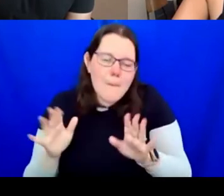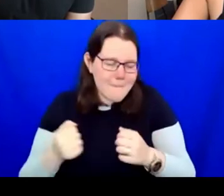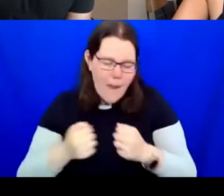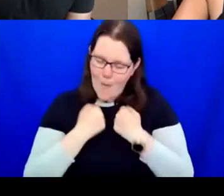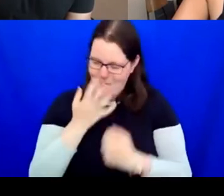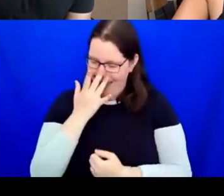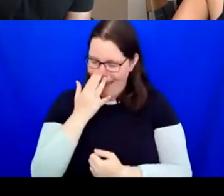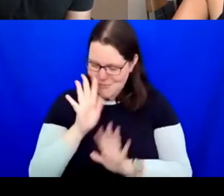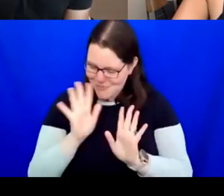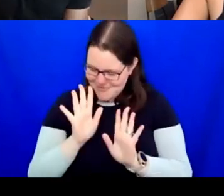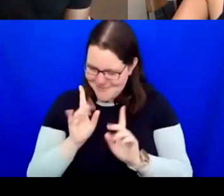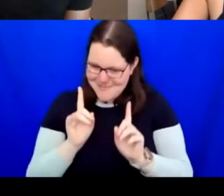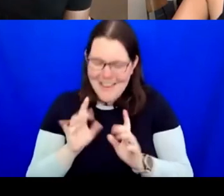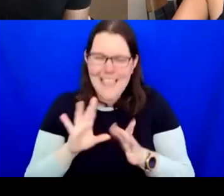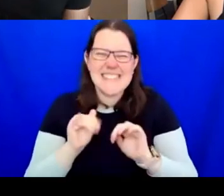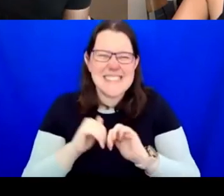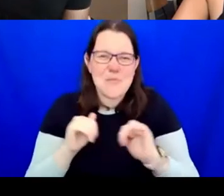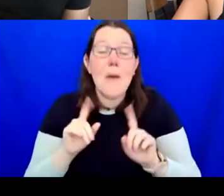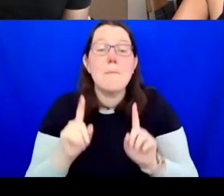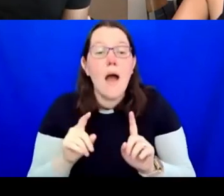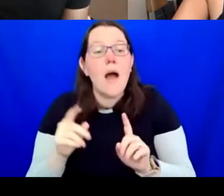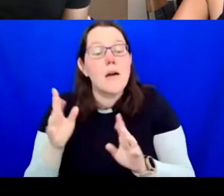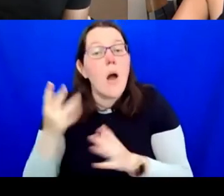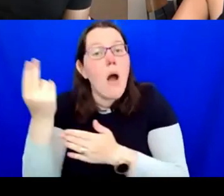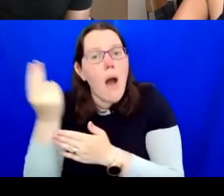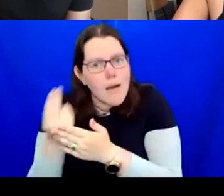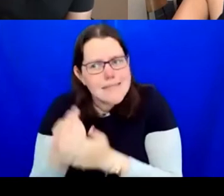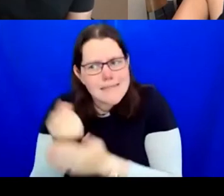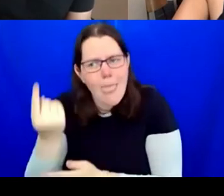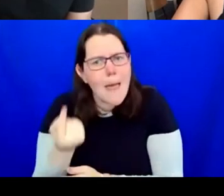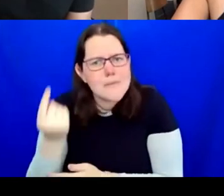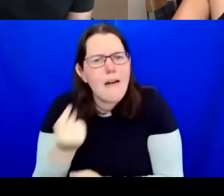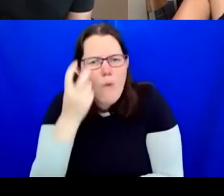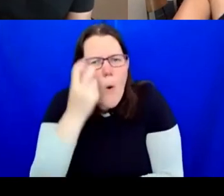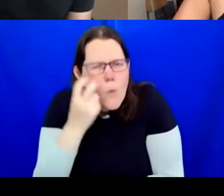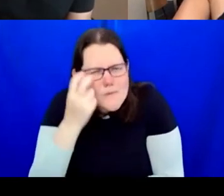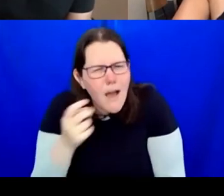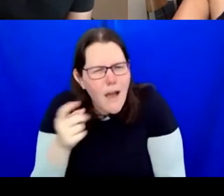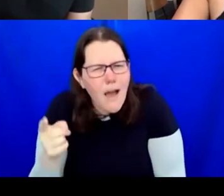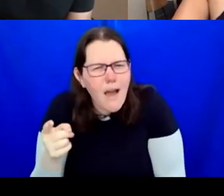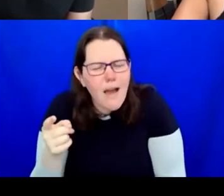it is interesting as an artist gets older, they tend to be invited to do retrospectives,